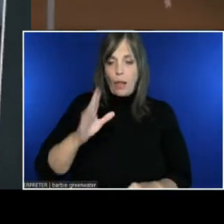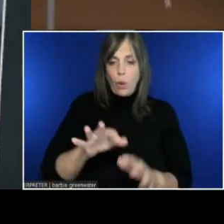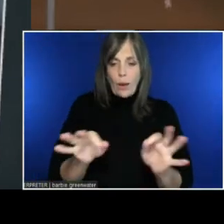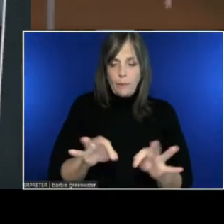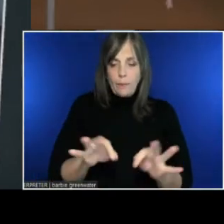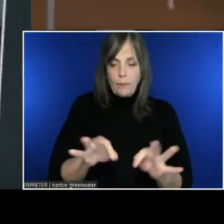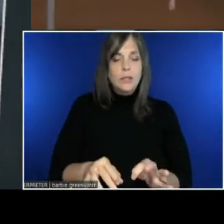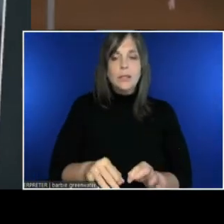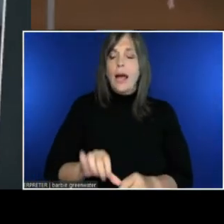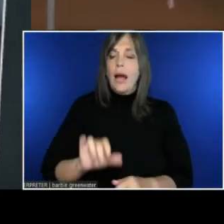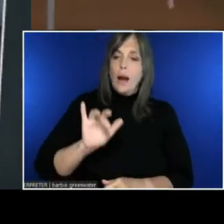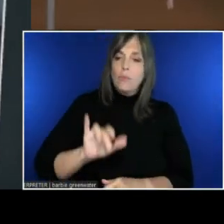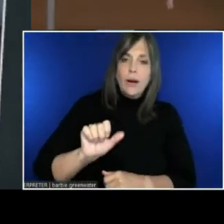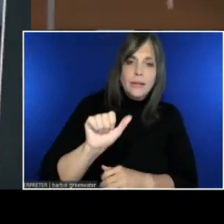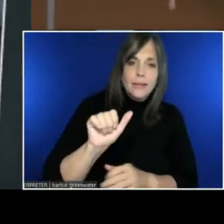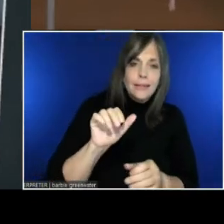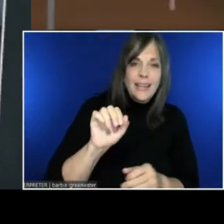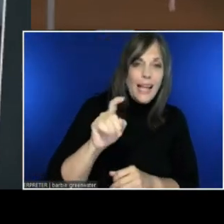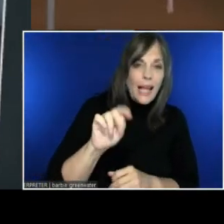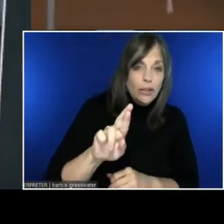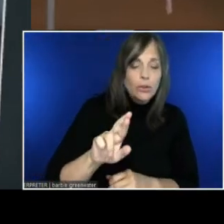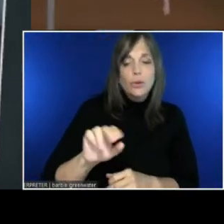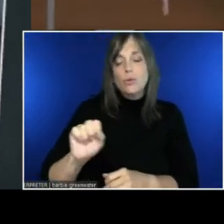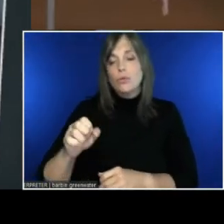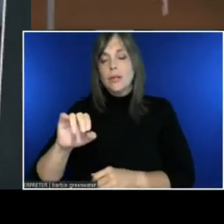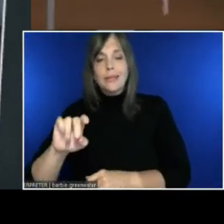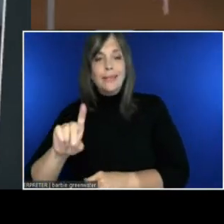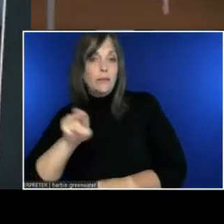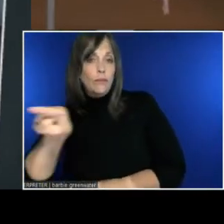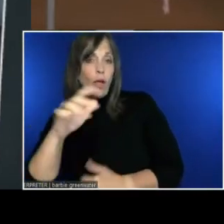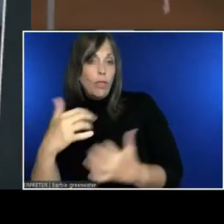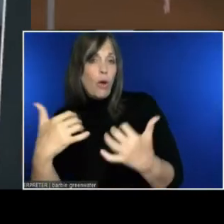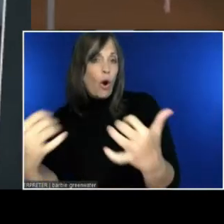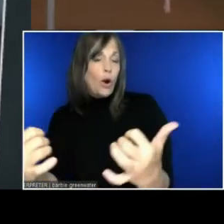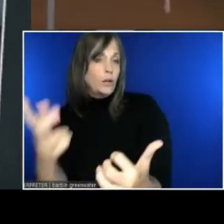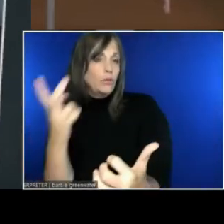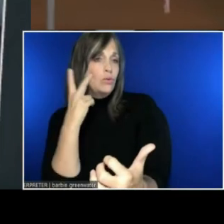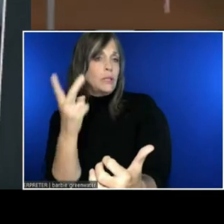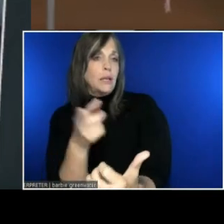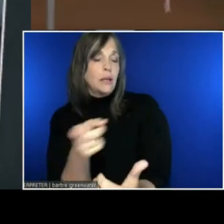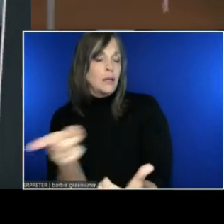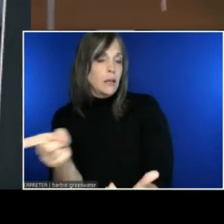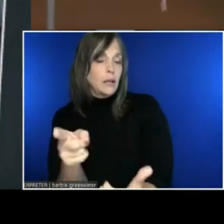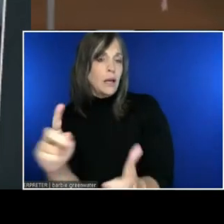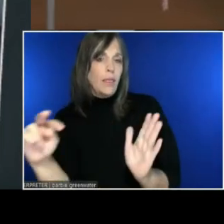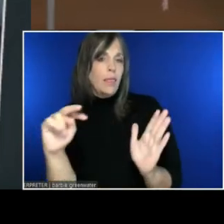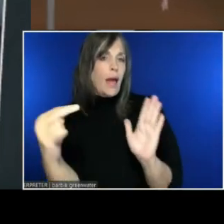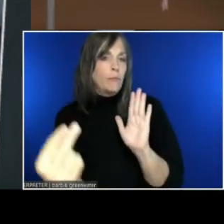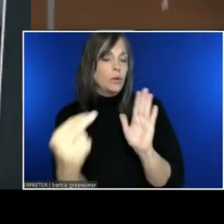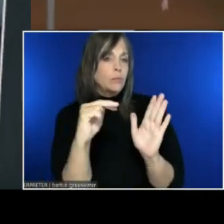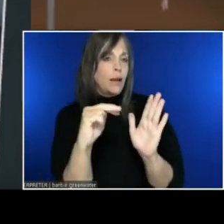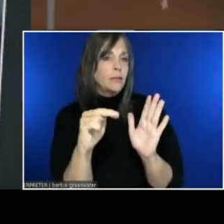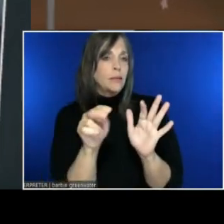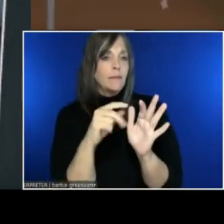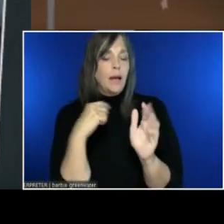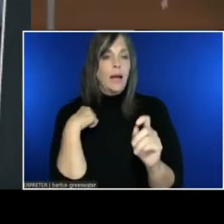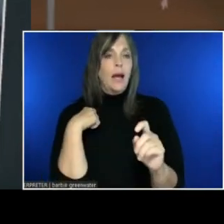On the audience member side, we have a perspective of a Spanish caption viewer in the audience.